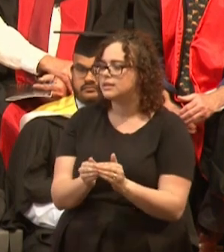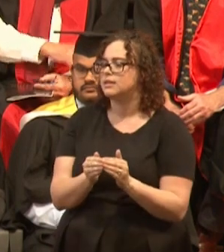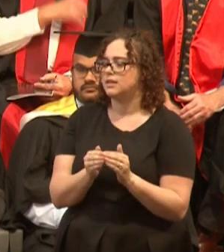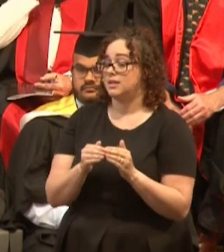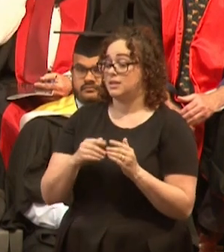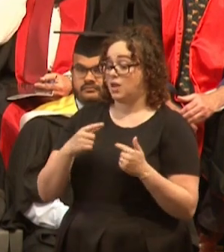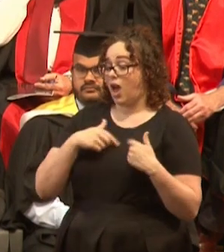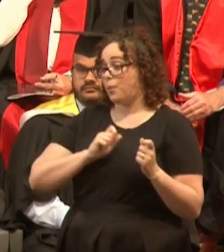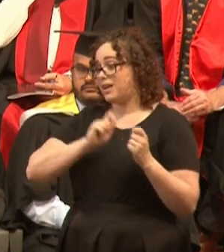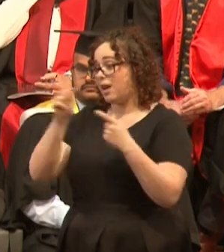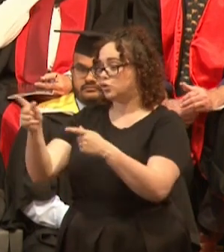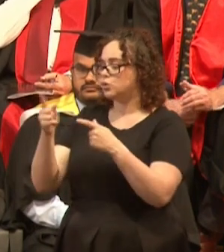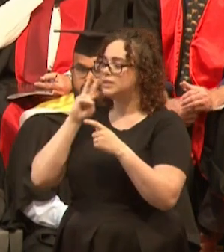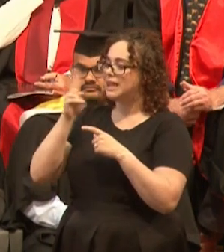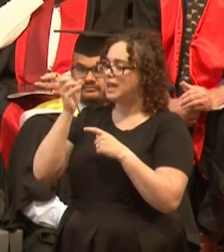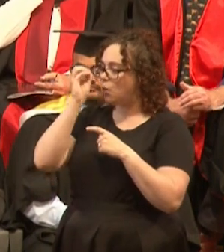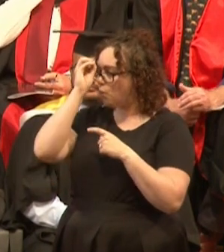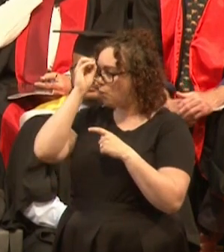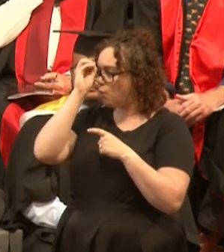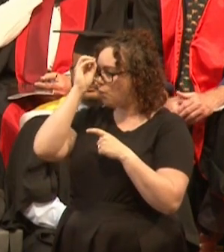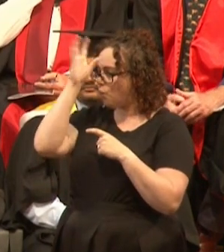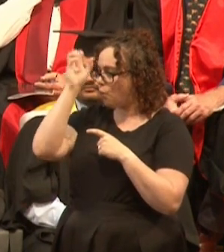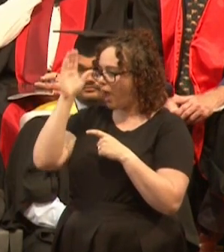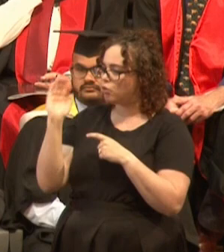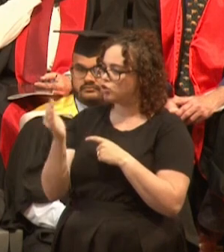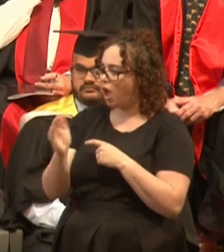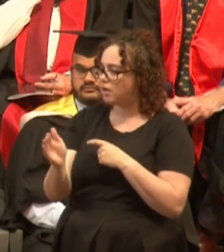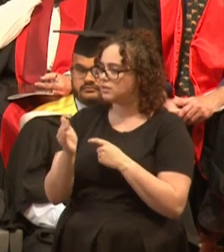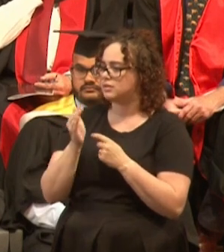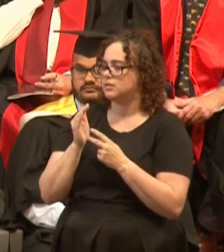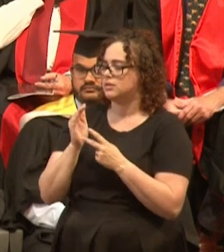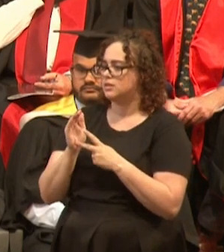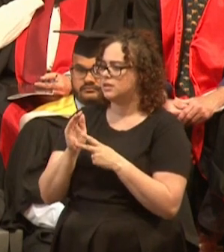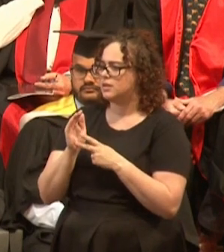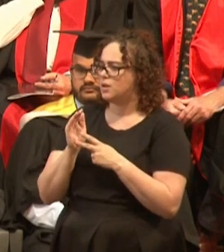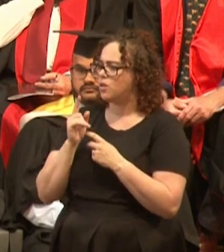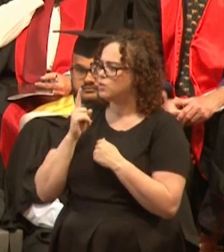It gave me an opportunity to share my passion with people. One customer in particular stands out.